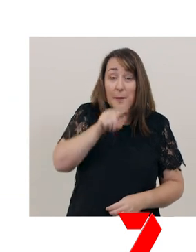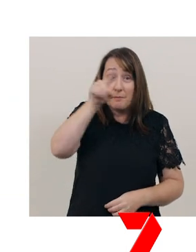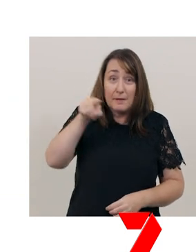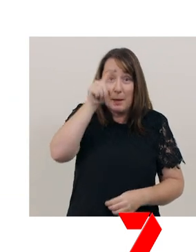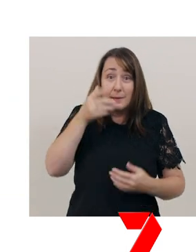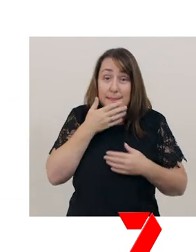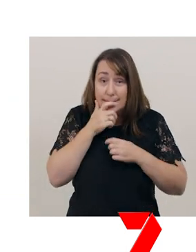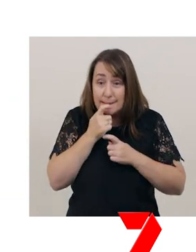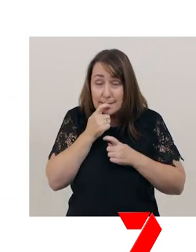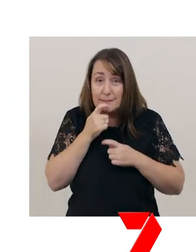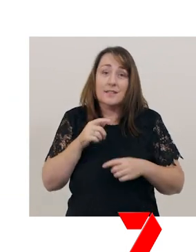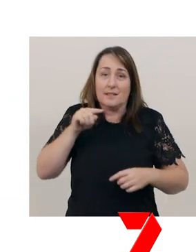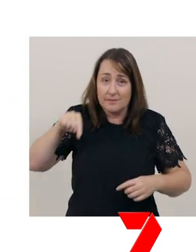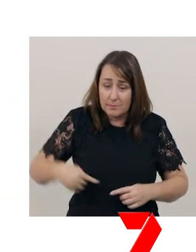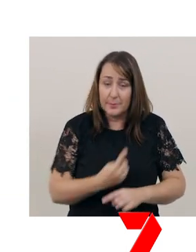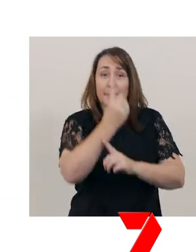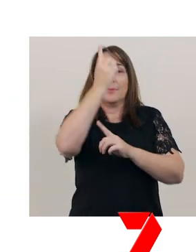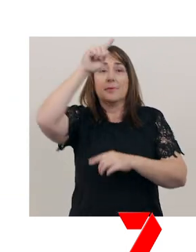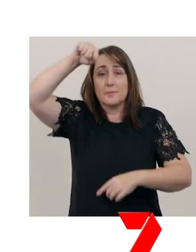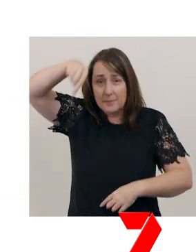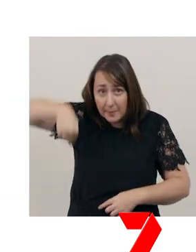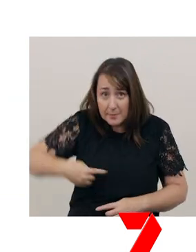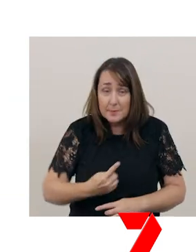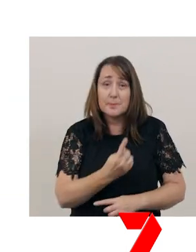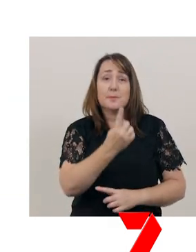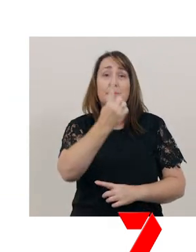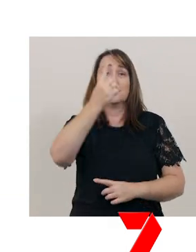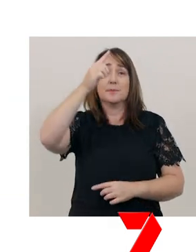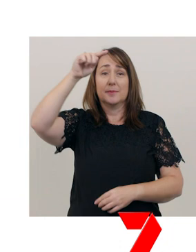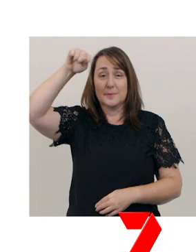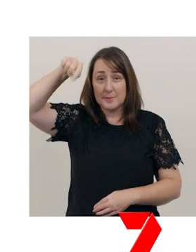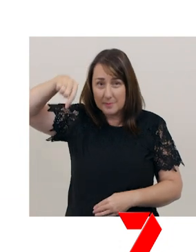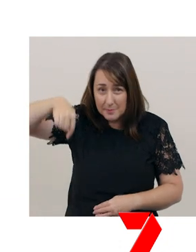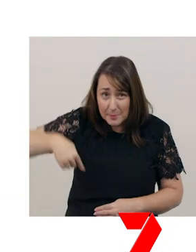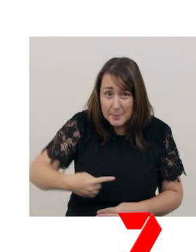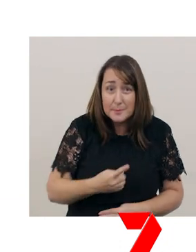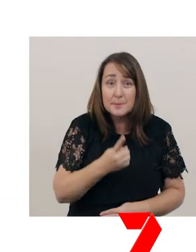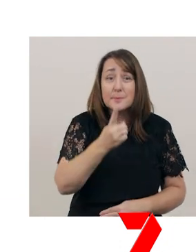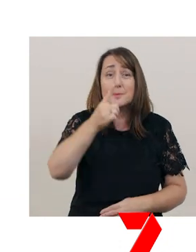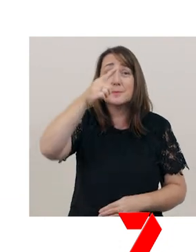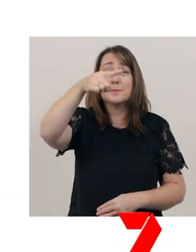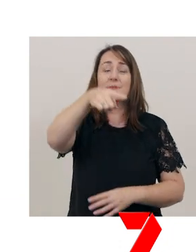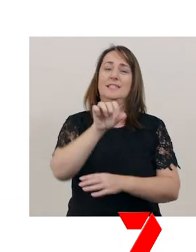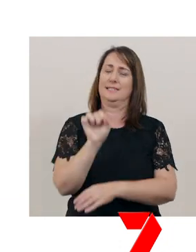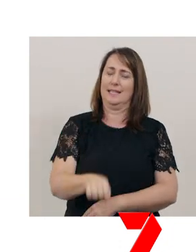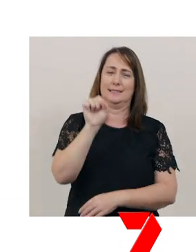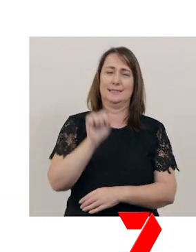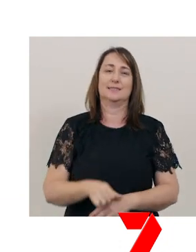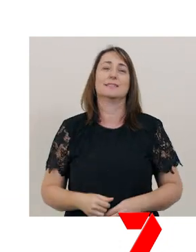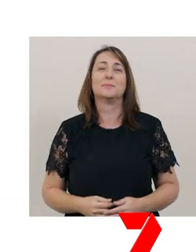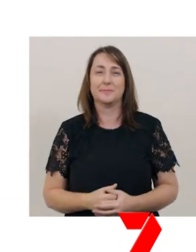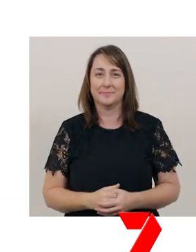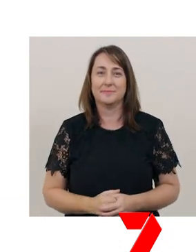[jet engine roars]